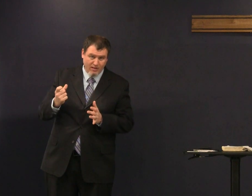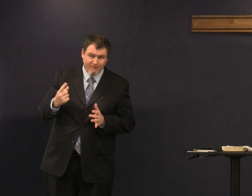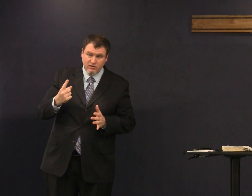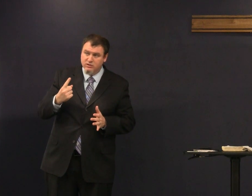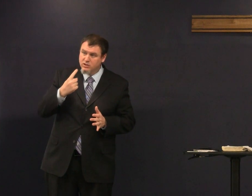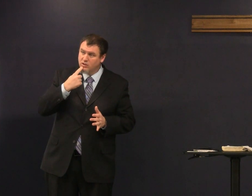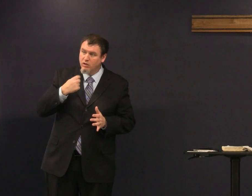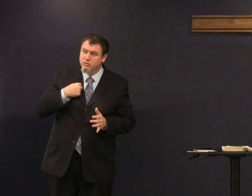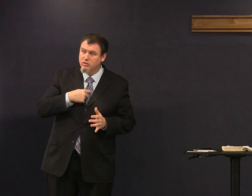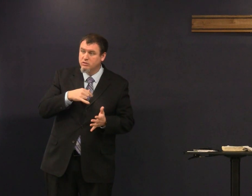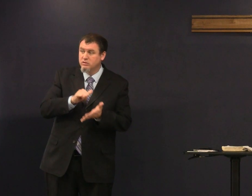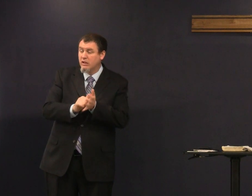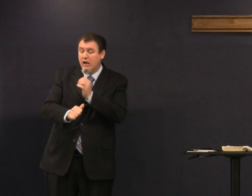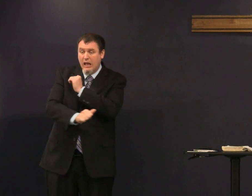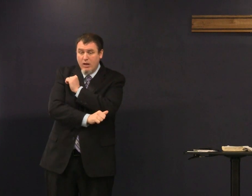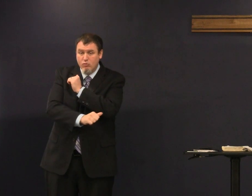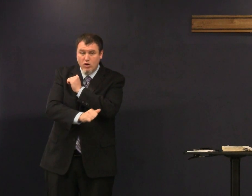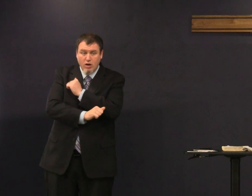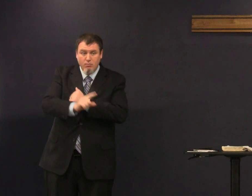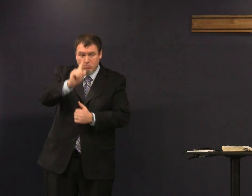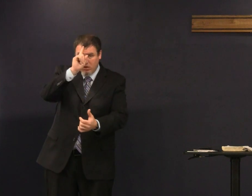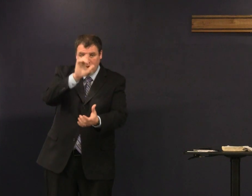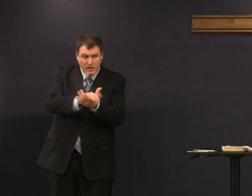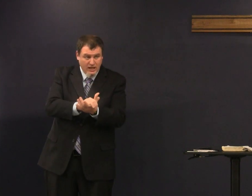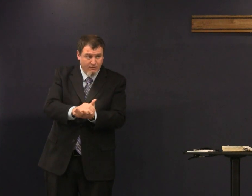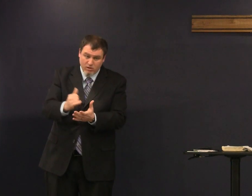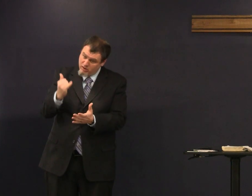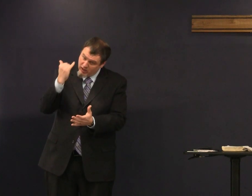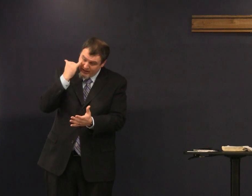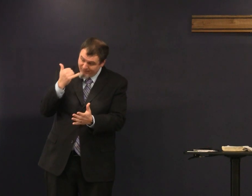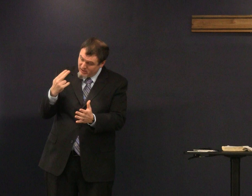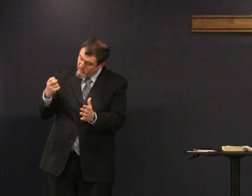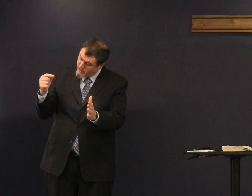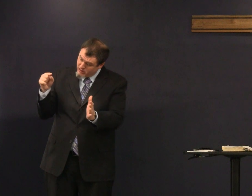Hebrews chapter 11 tells us that Abraham believed